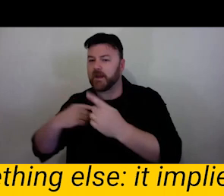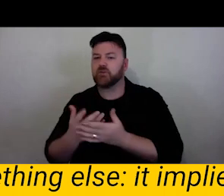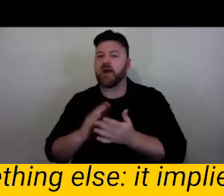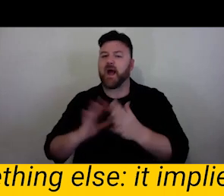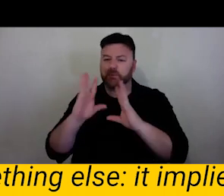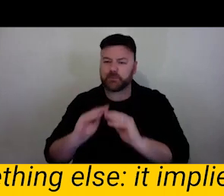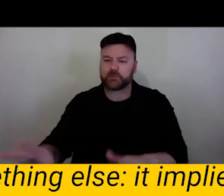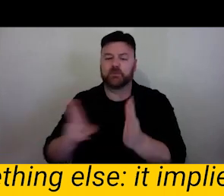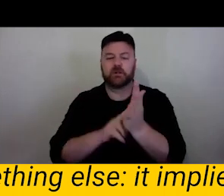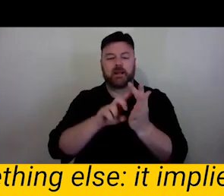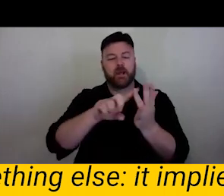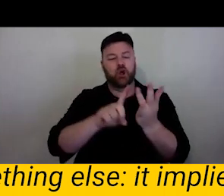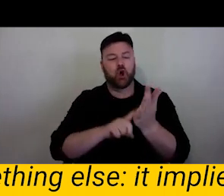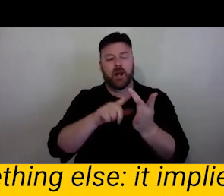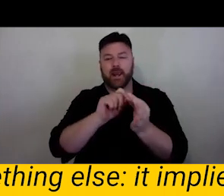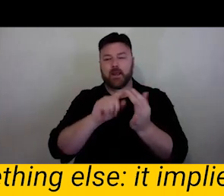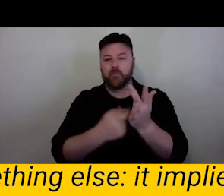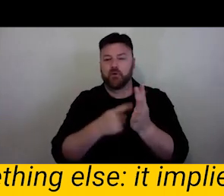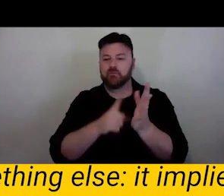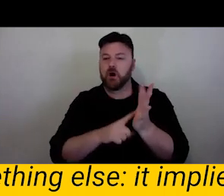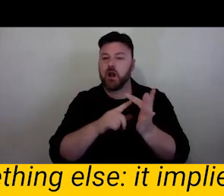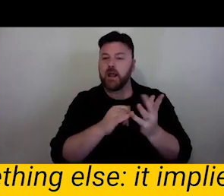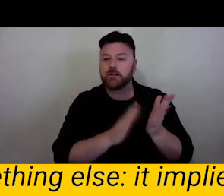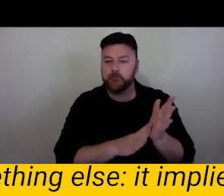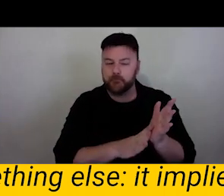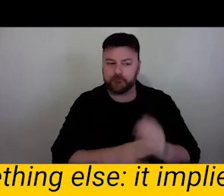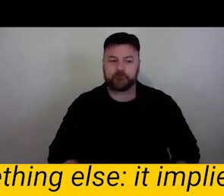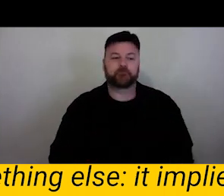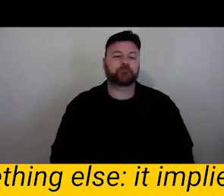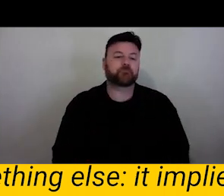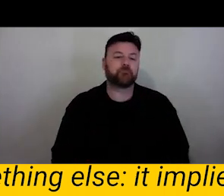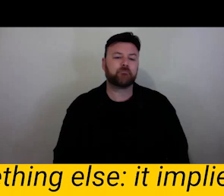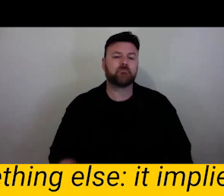quote is what is on the slide. The old solidarity that neo-liberalism